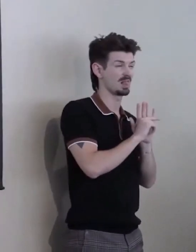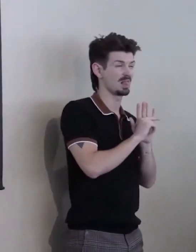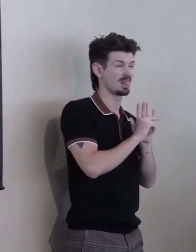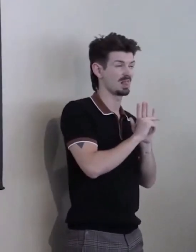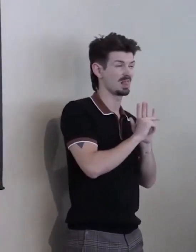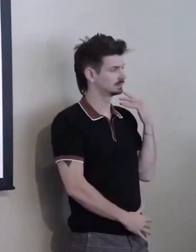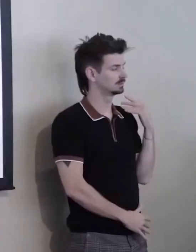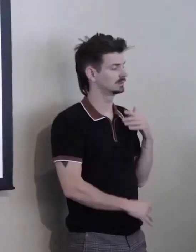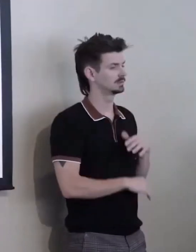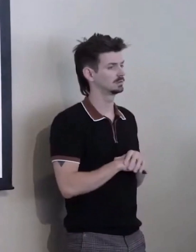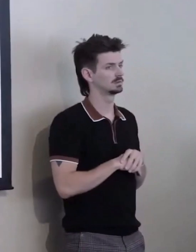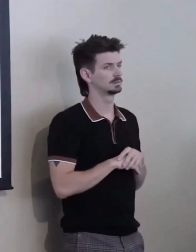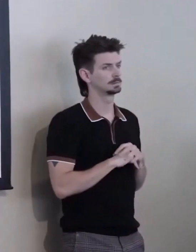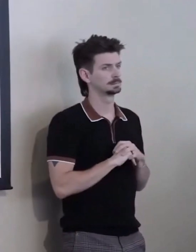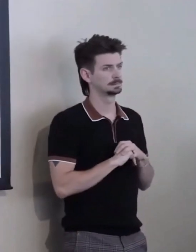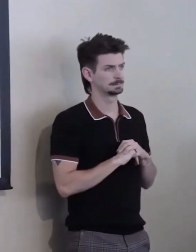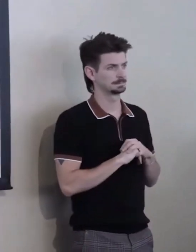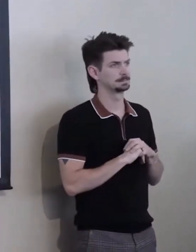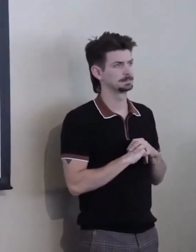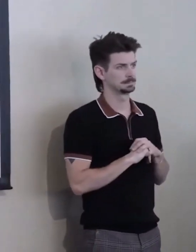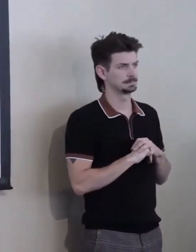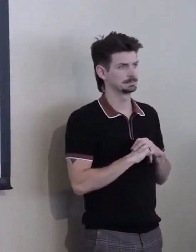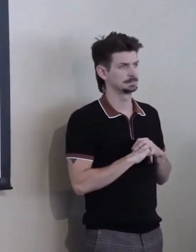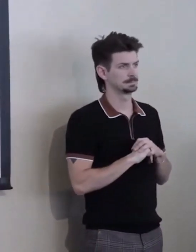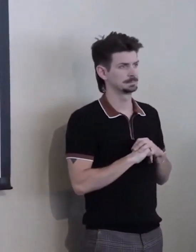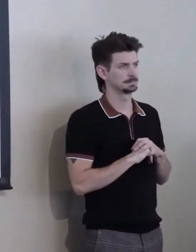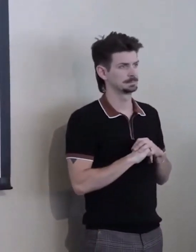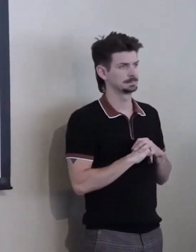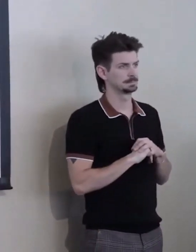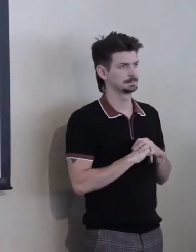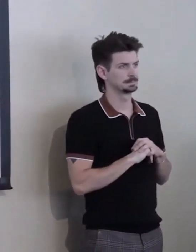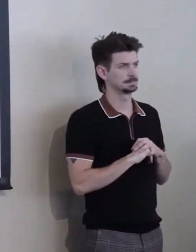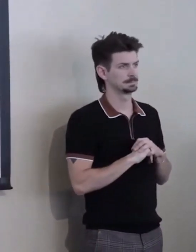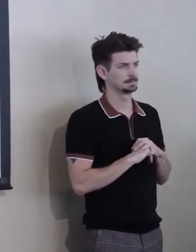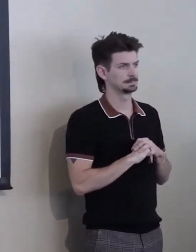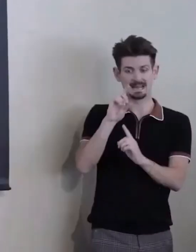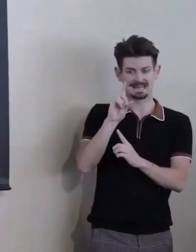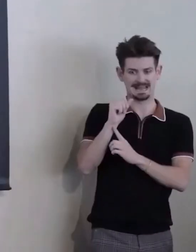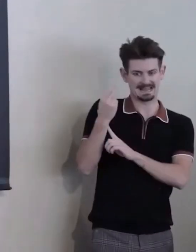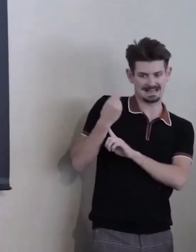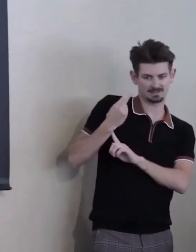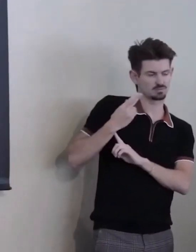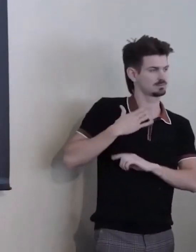Ahh... The history of the ADA and my own personal history... Ahh... With CCDC,